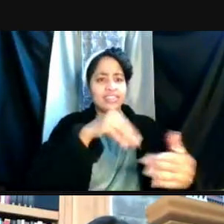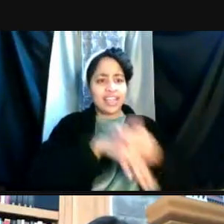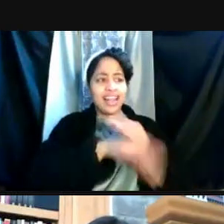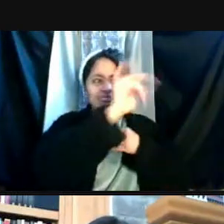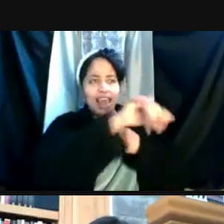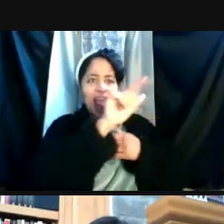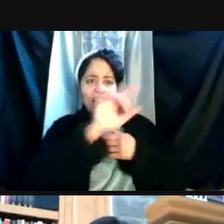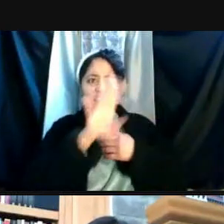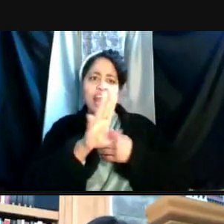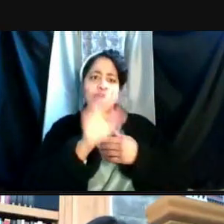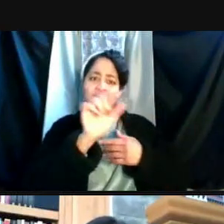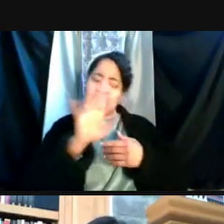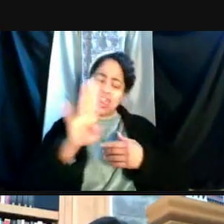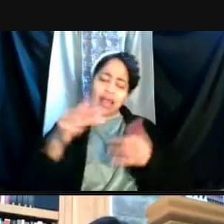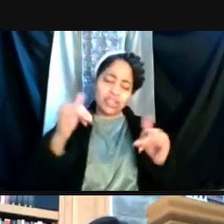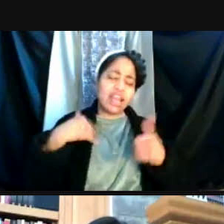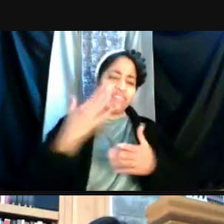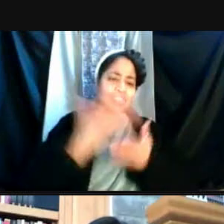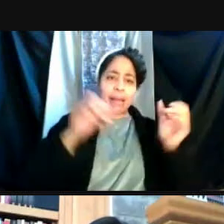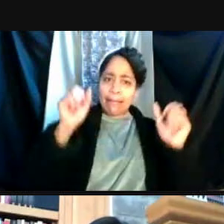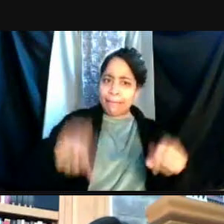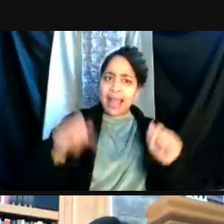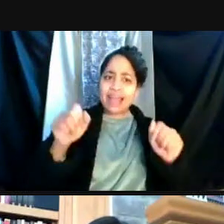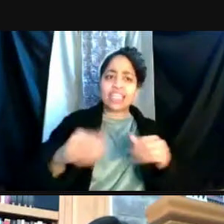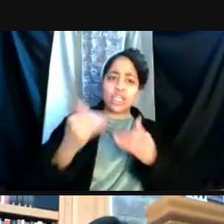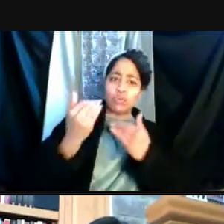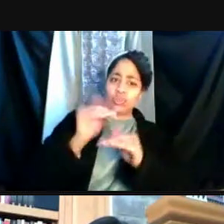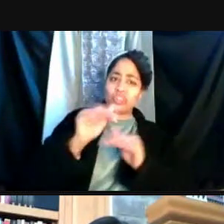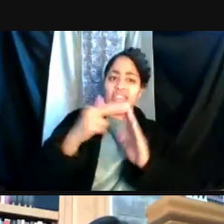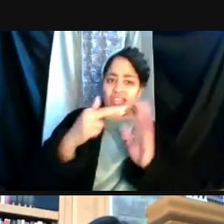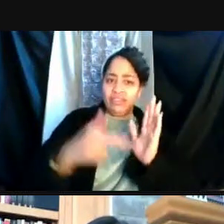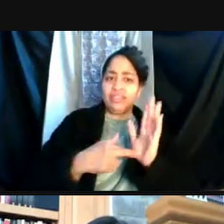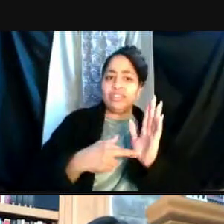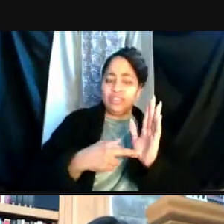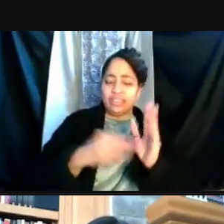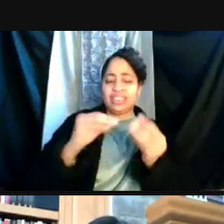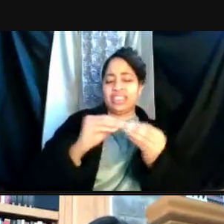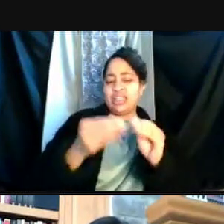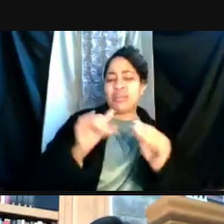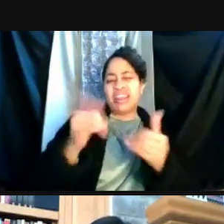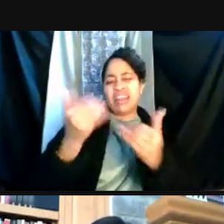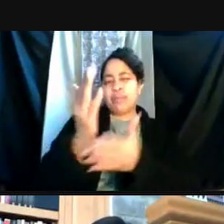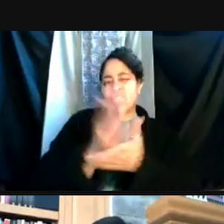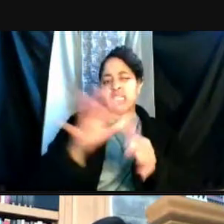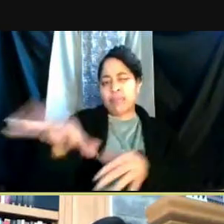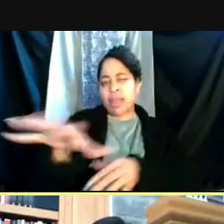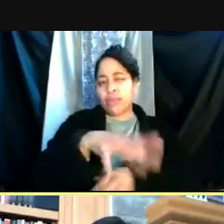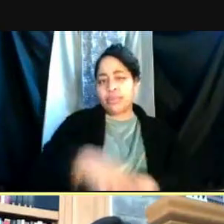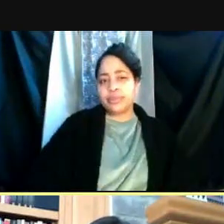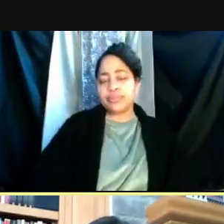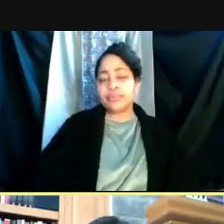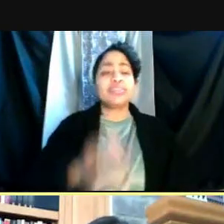Labs still do have some capacity restrictions that may limit it in from places. Yeah thanks, and I'm glad to hear